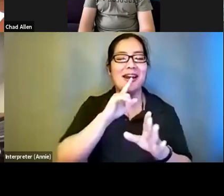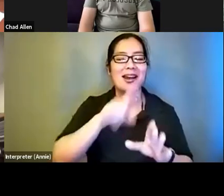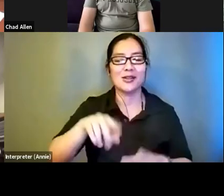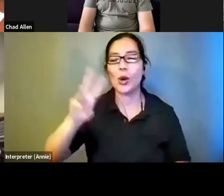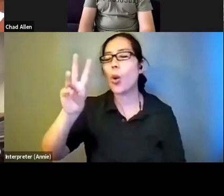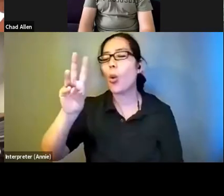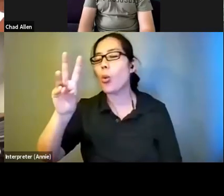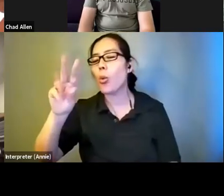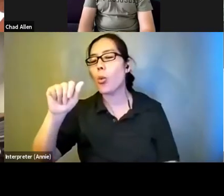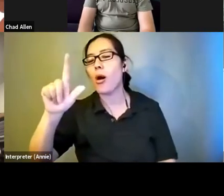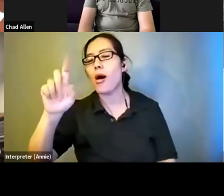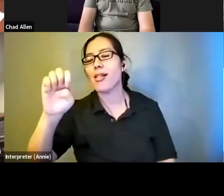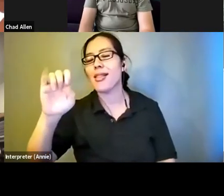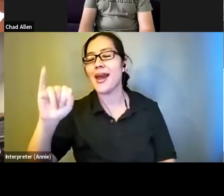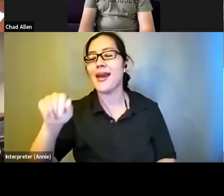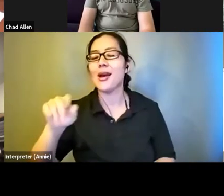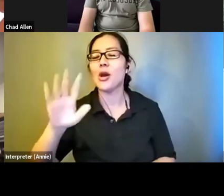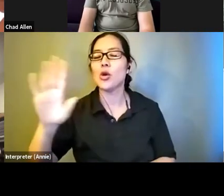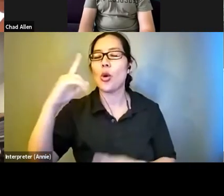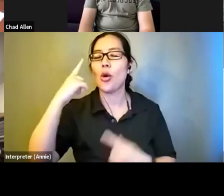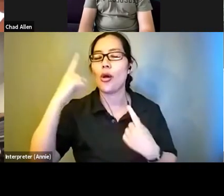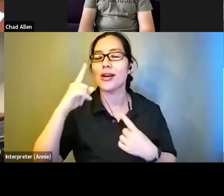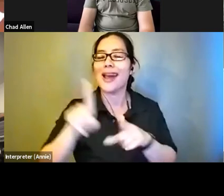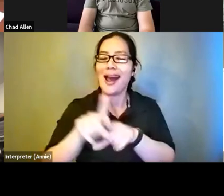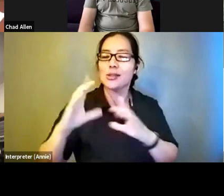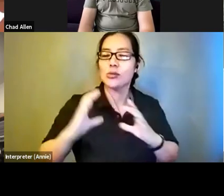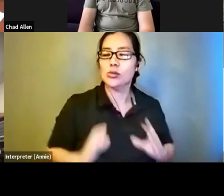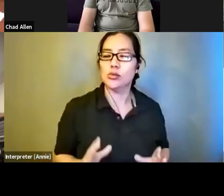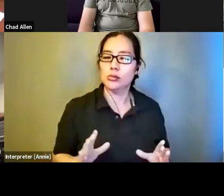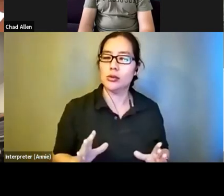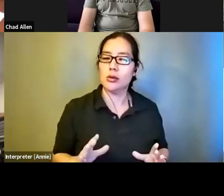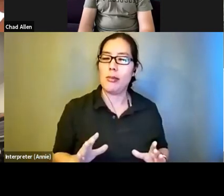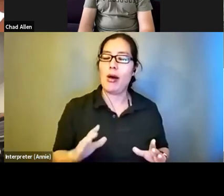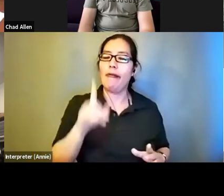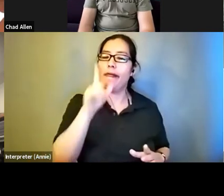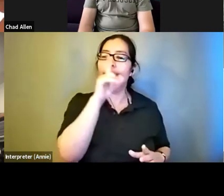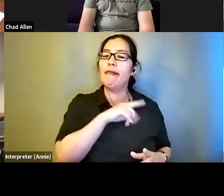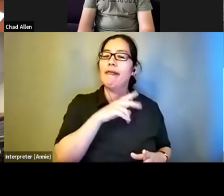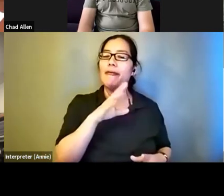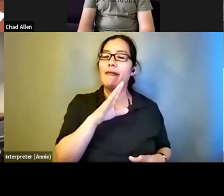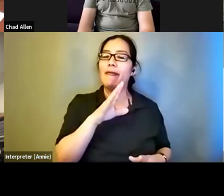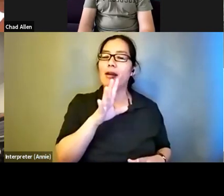consumer. Specifically we're talking about for comics.